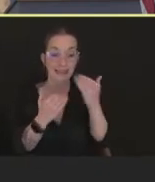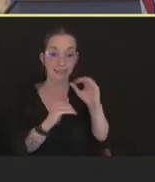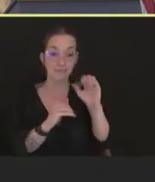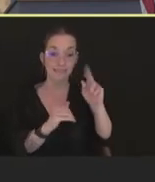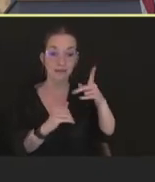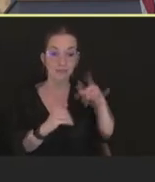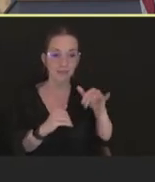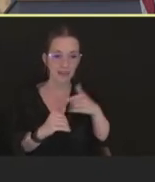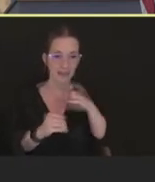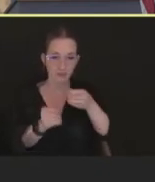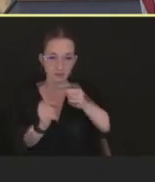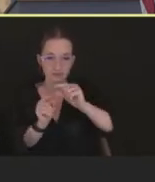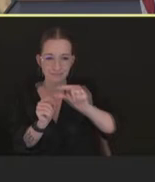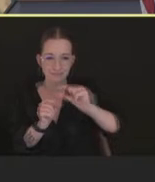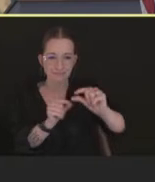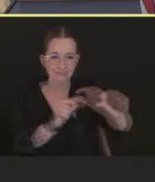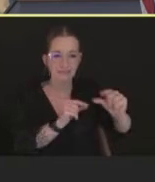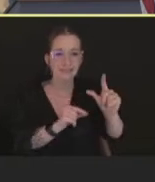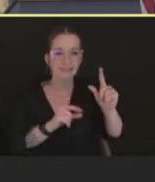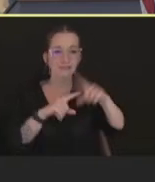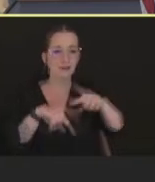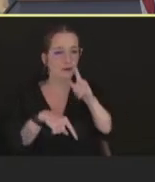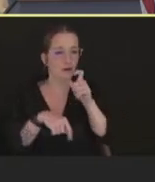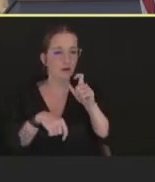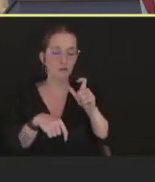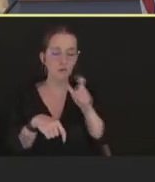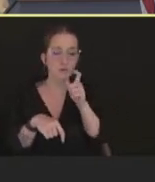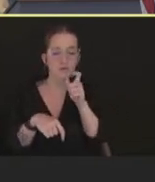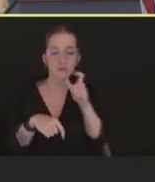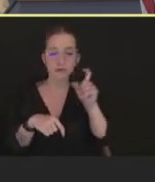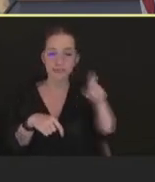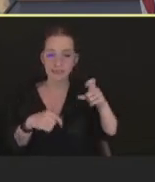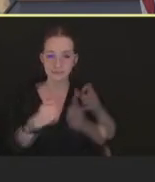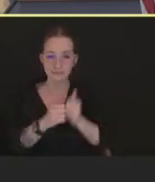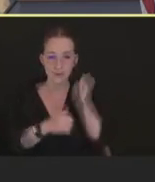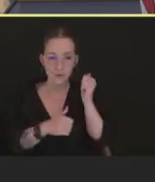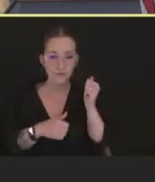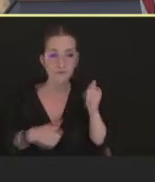CDC is not recommending routine pre-exposure prophylaxis for the general public.